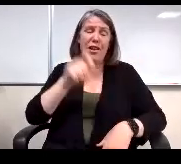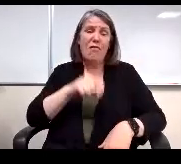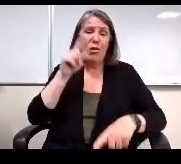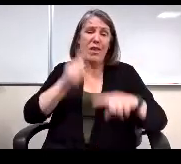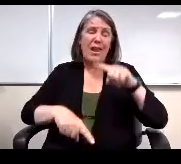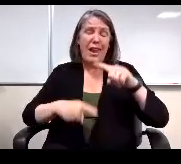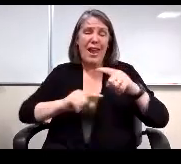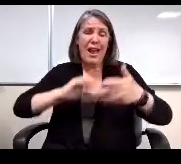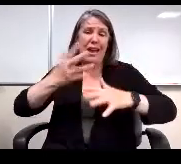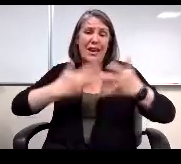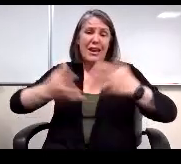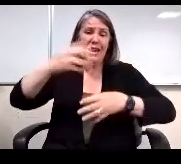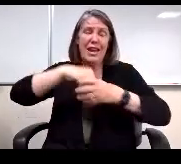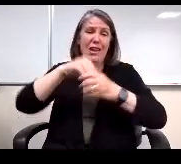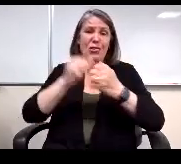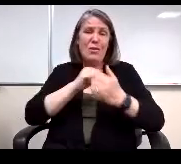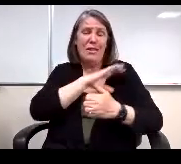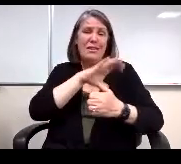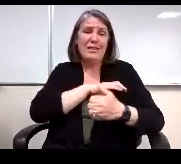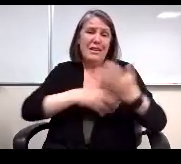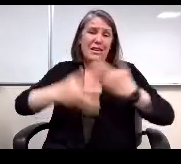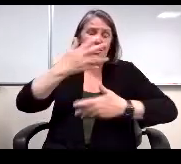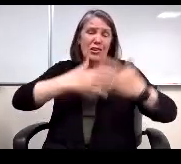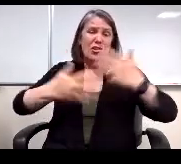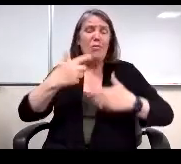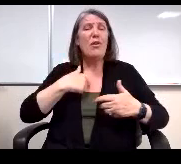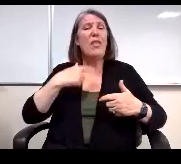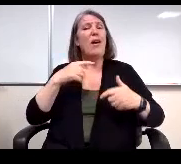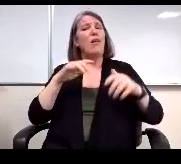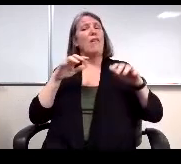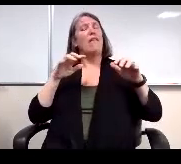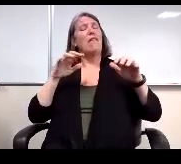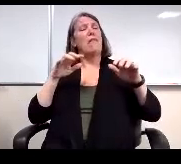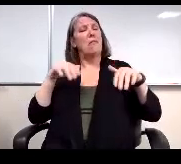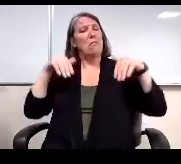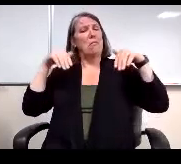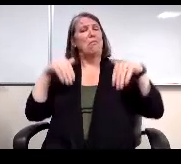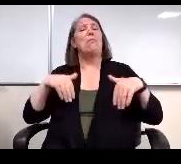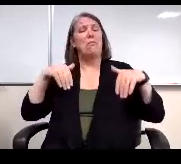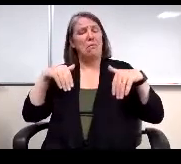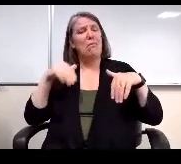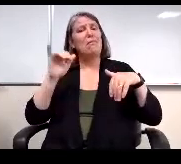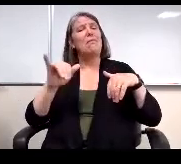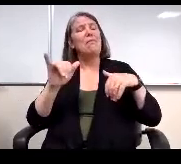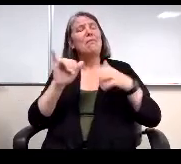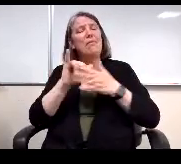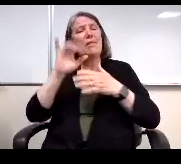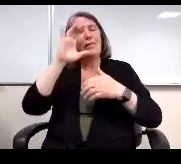engage in citizenship. So I was just struck by that was kind of unusual finding something.